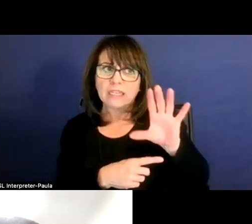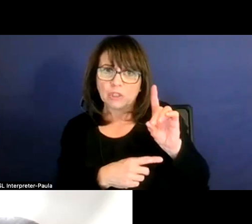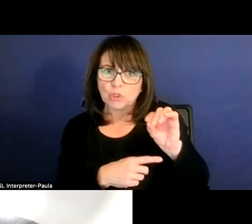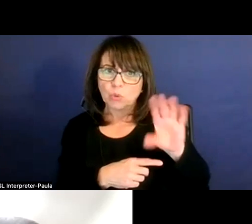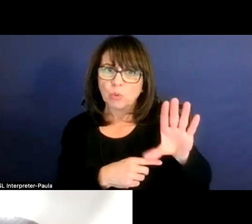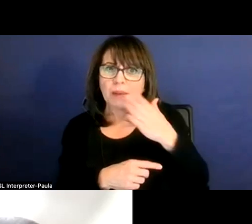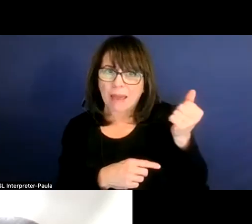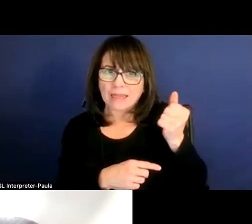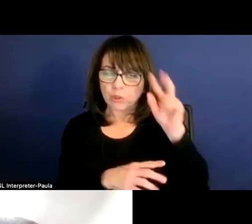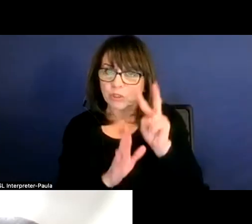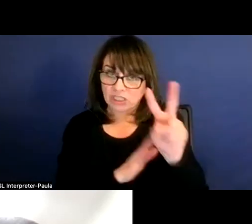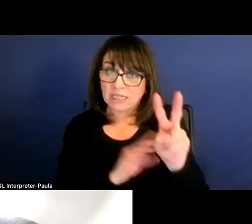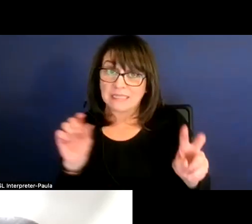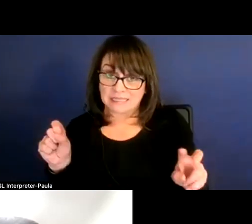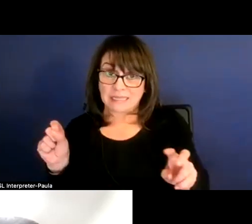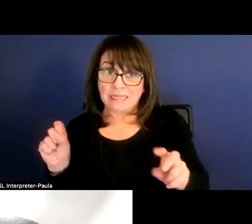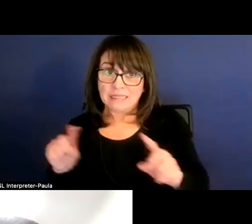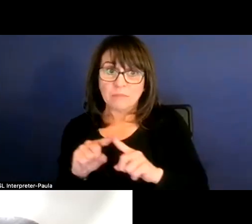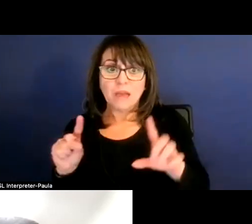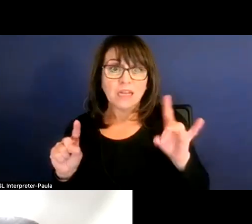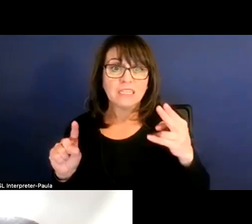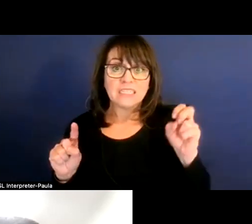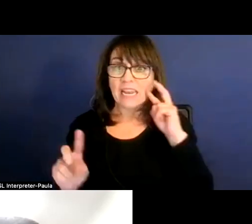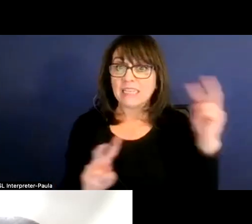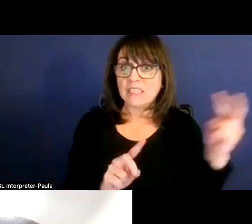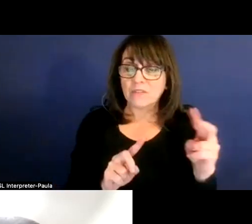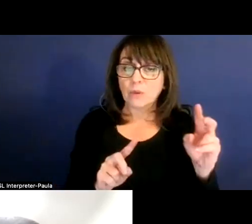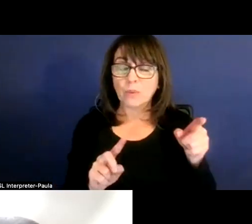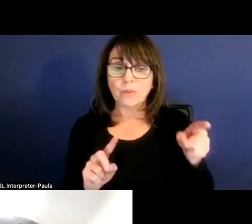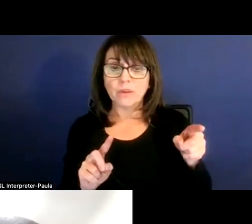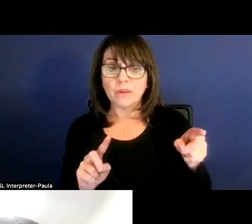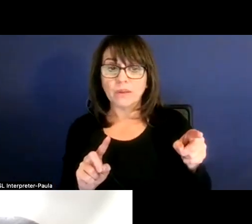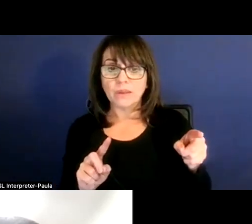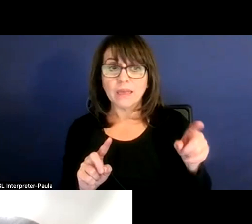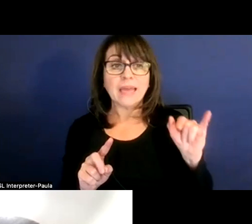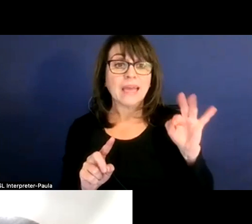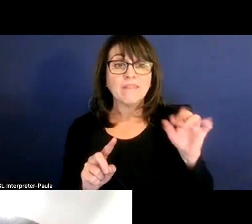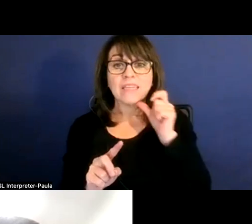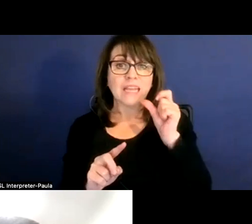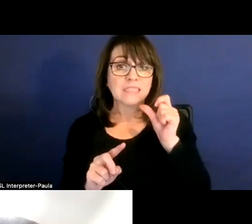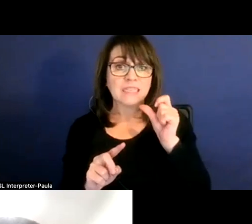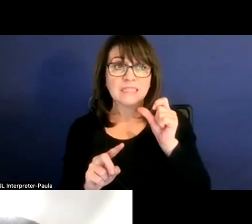But from a Dennis point, as I said, if he doesn't build his budget conservatively,